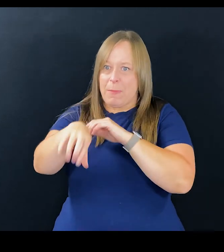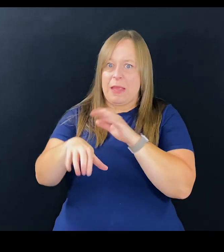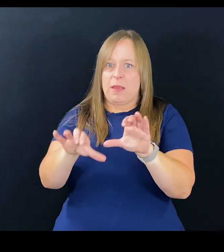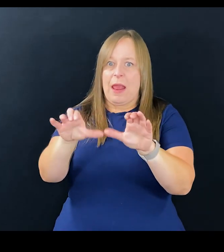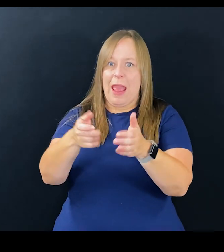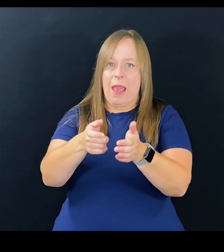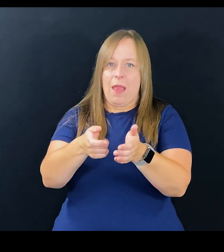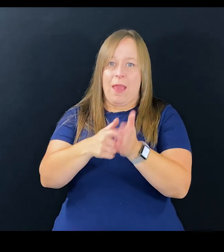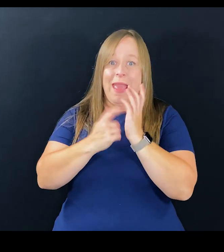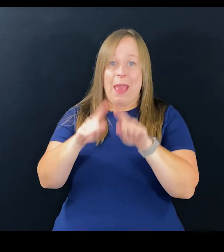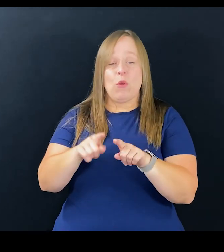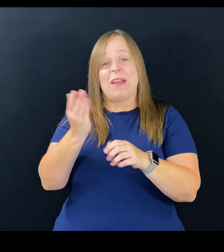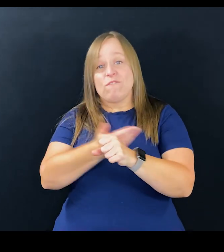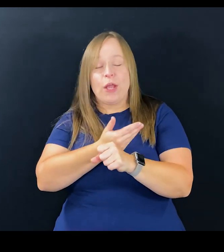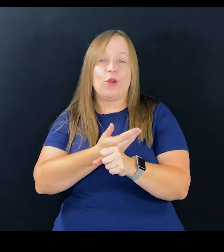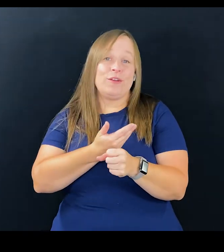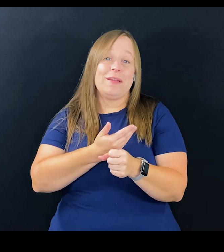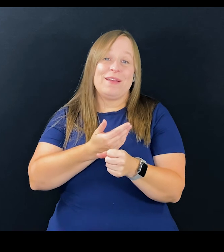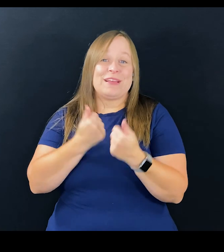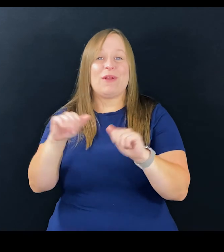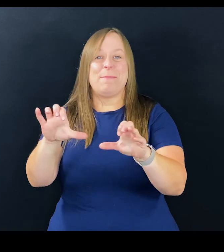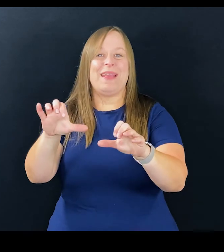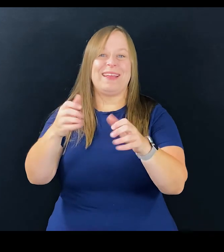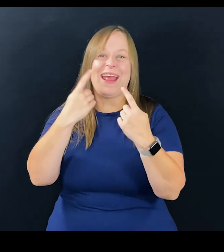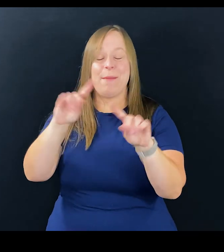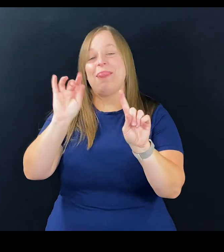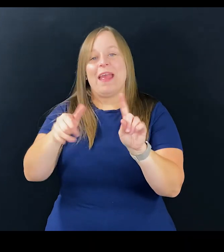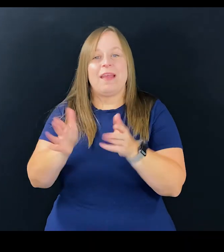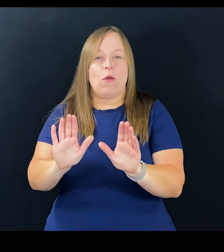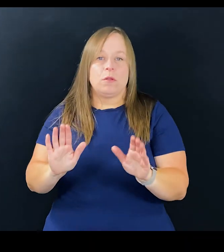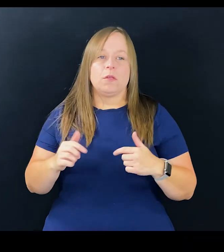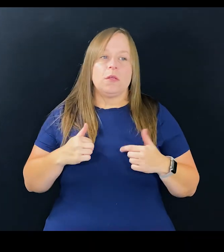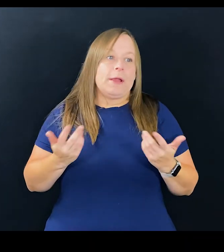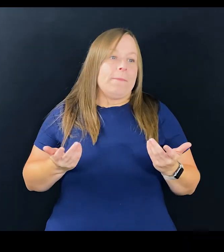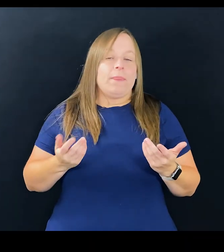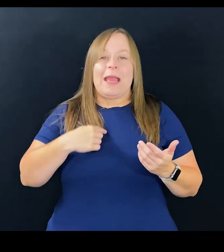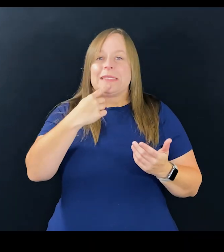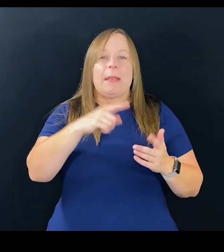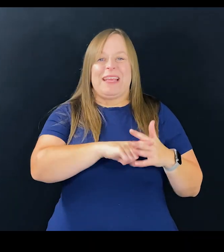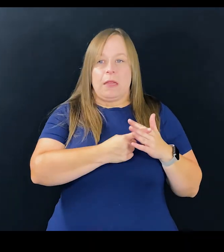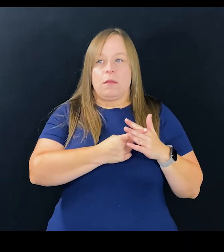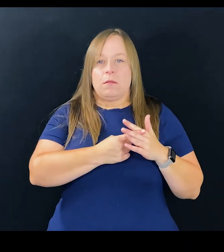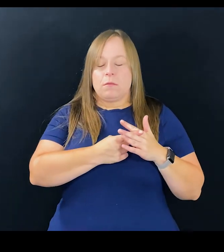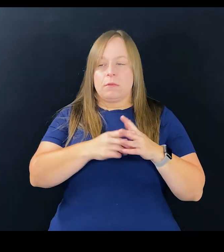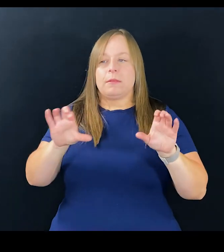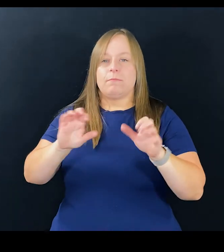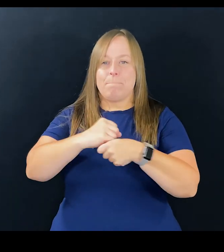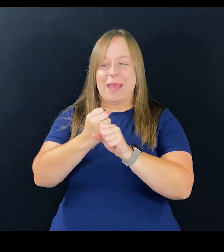I mean, I would make that happen or I'd get fired because I tried to make that happen. I mean, that's just the way it is make it, this is what I said at the beginning,